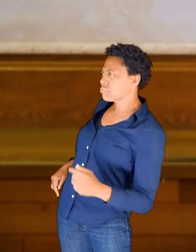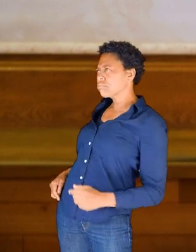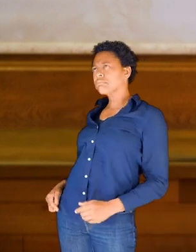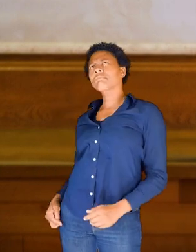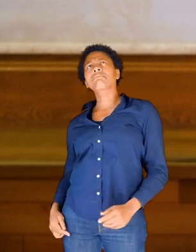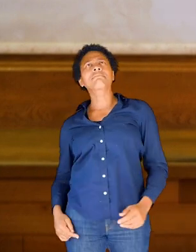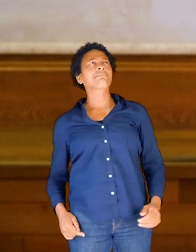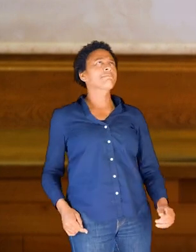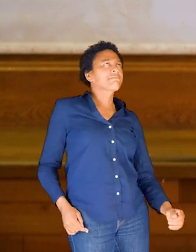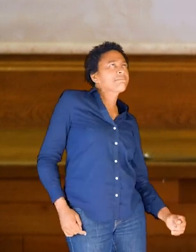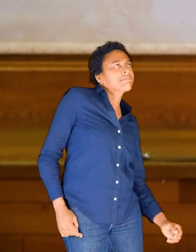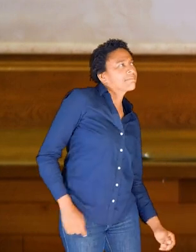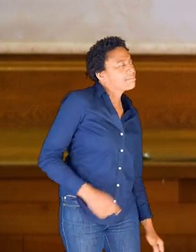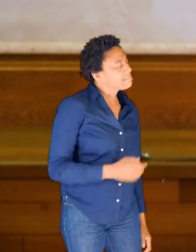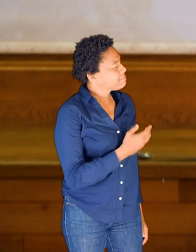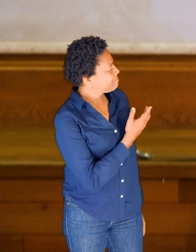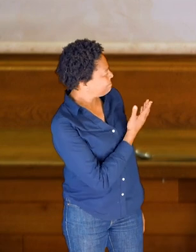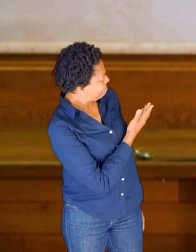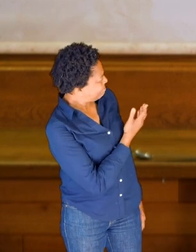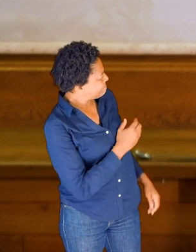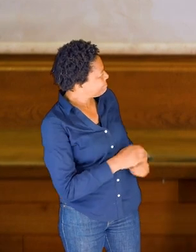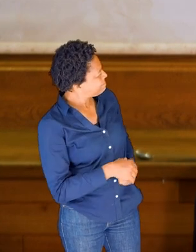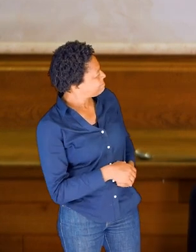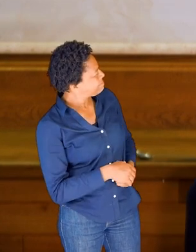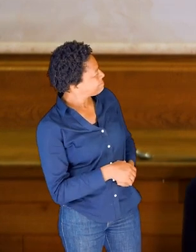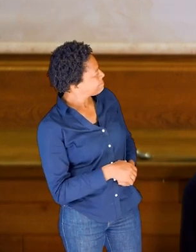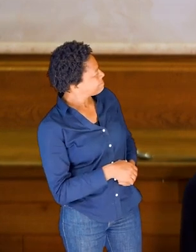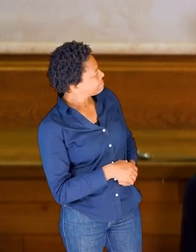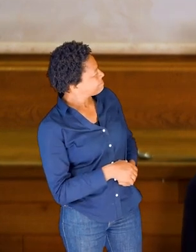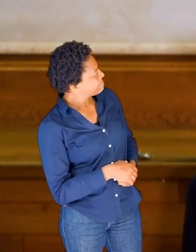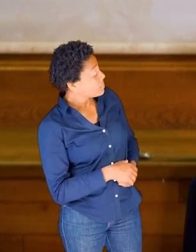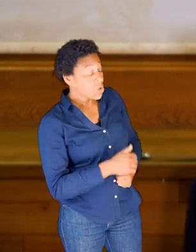or the dome of the roof of the mouth using your bowl or your spoon,